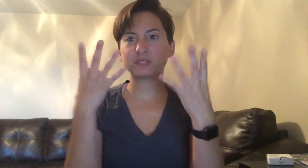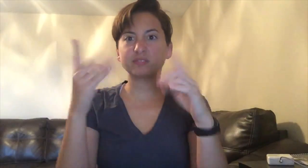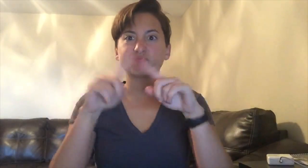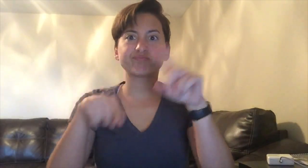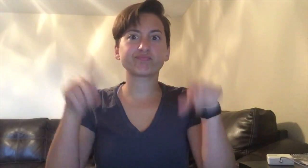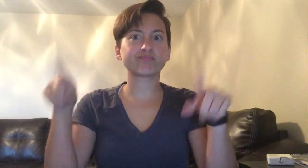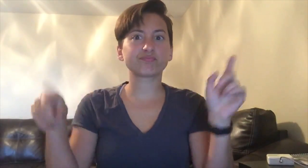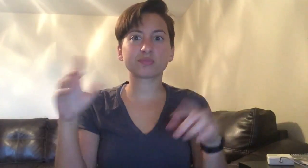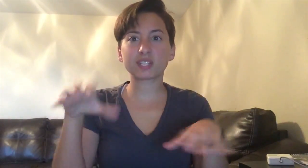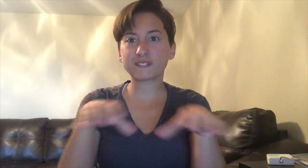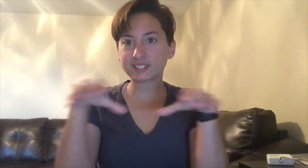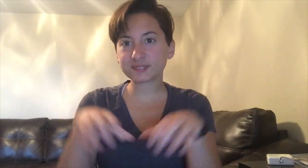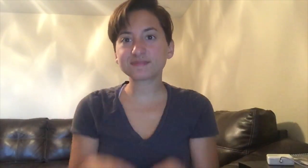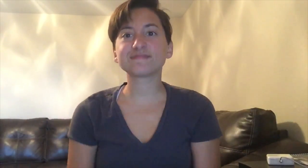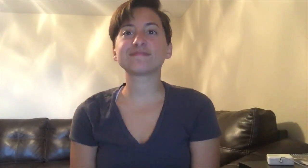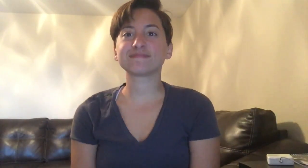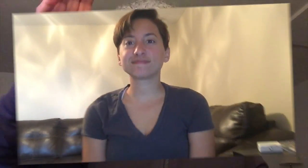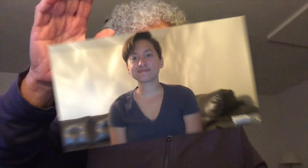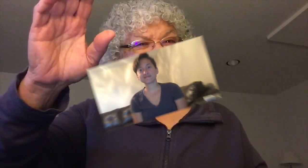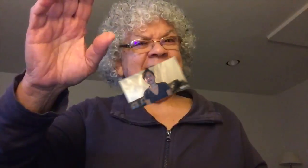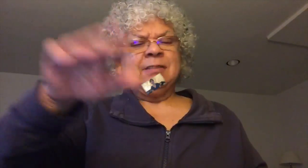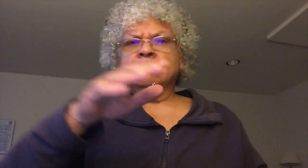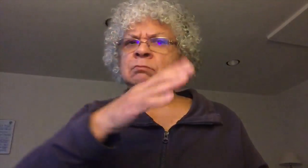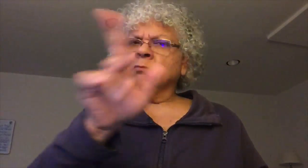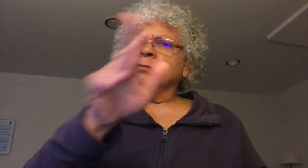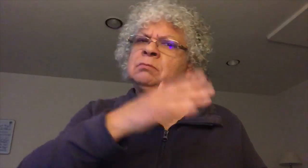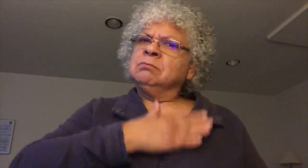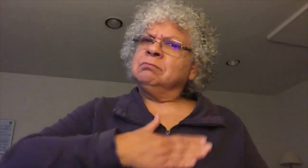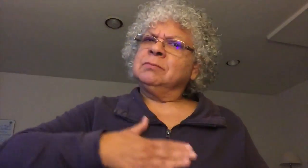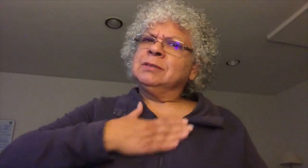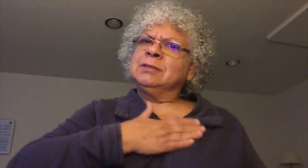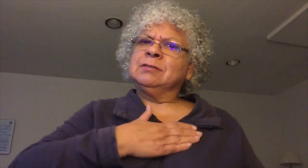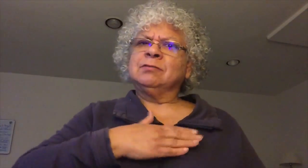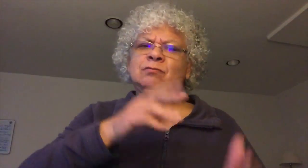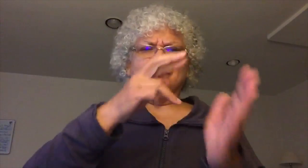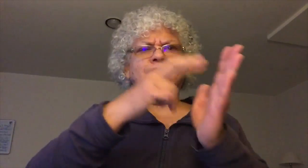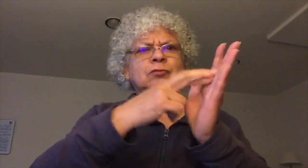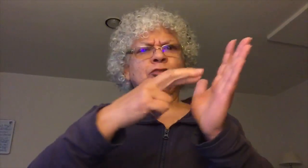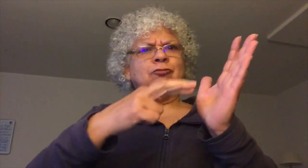Please register - we only have 25 spots available!